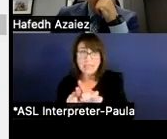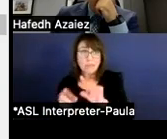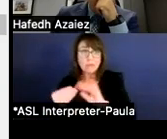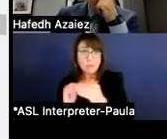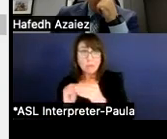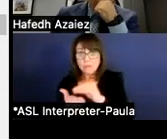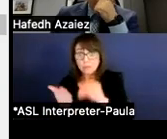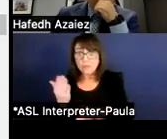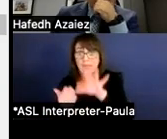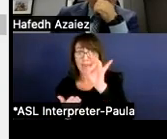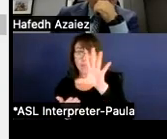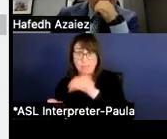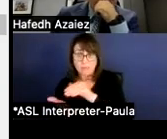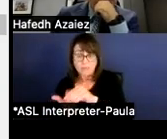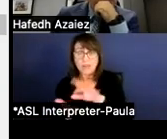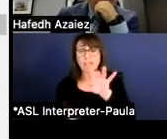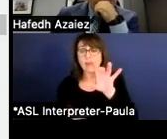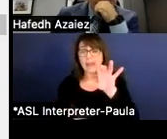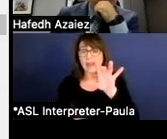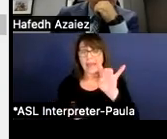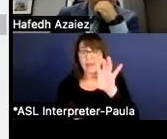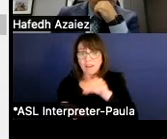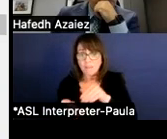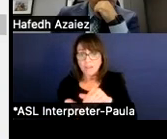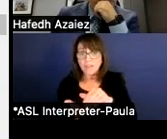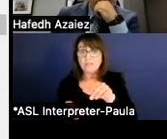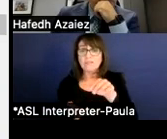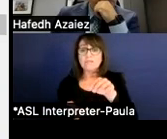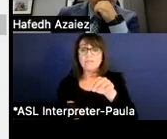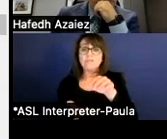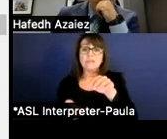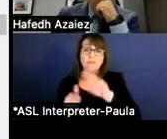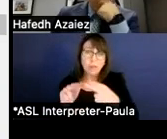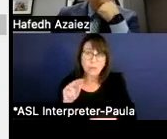if we lose 188 kids to 85,000,008, if we lose 300 kids,